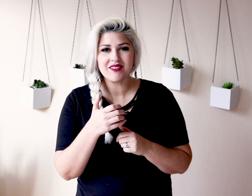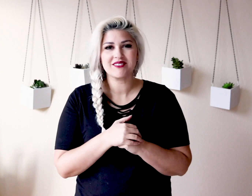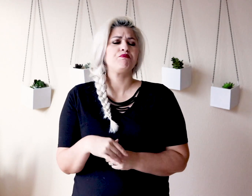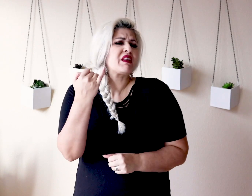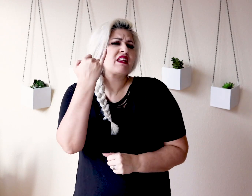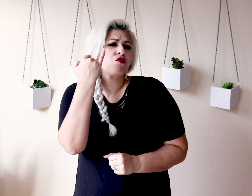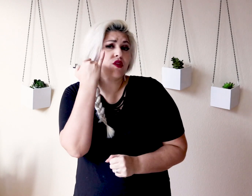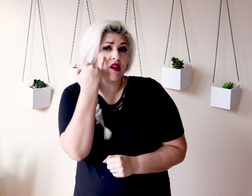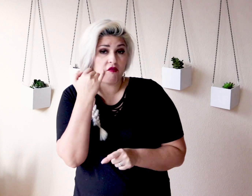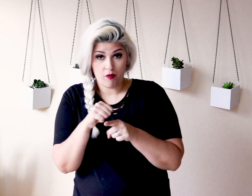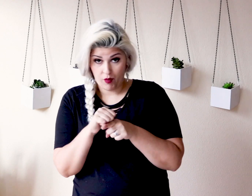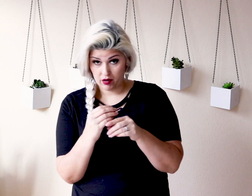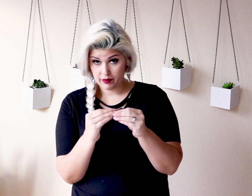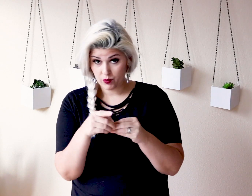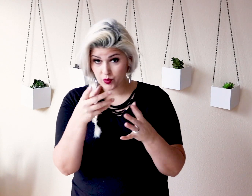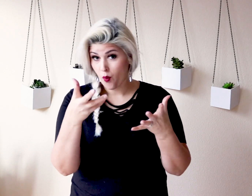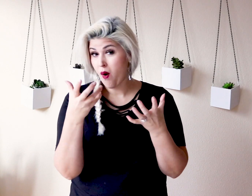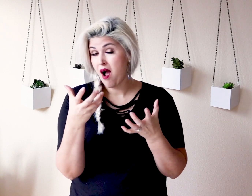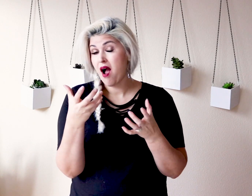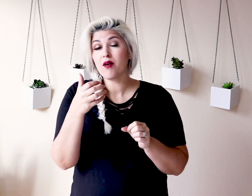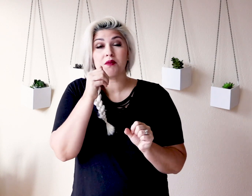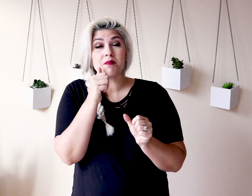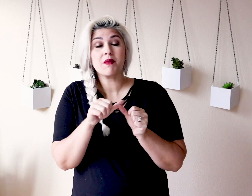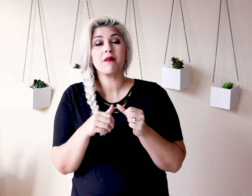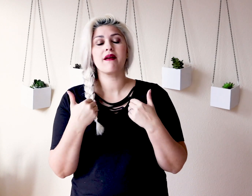Thank you so much for watching If you want to practice some more,